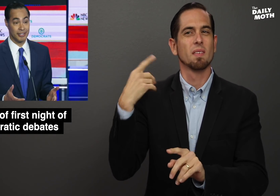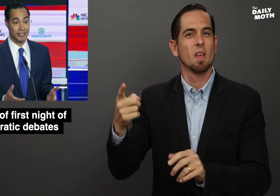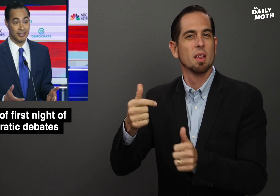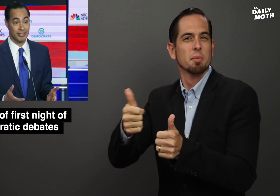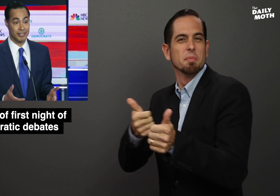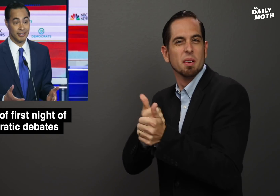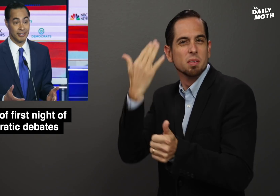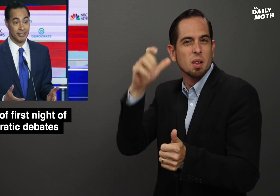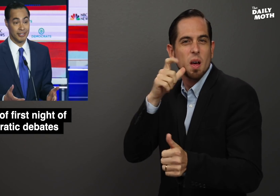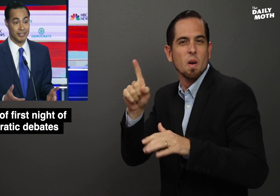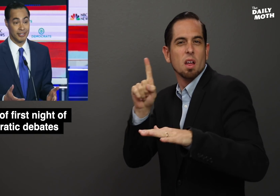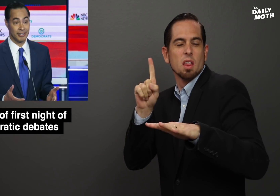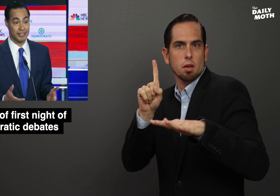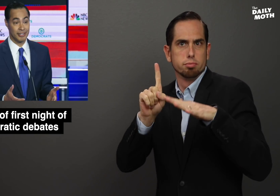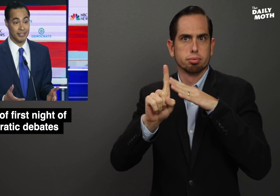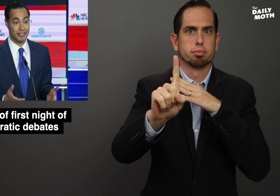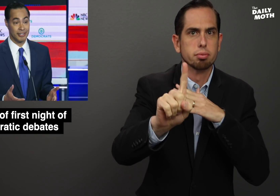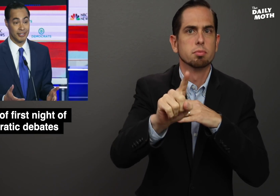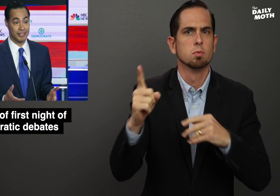the "back of the pack" to the front with